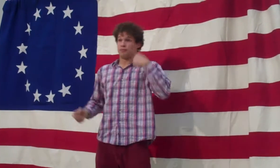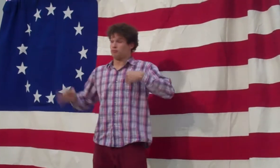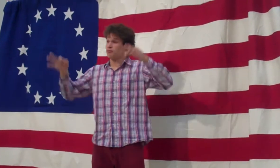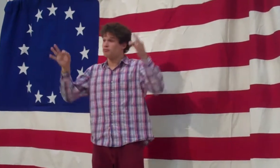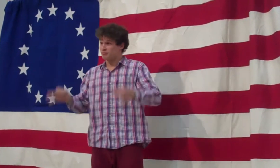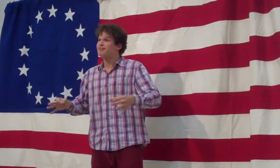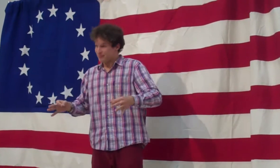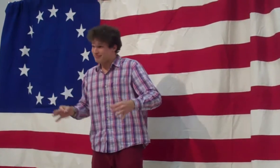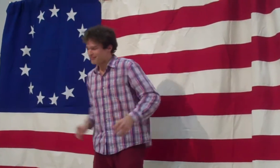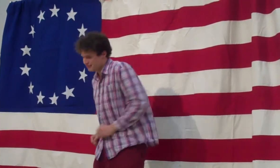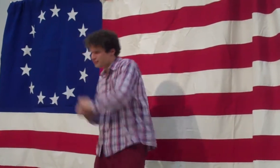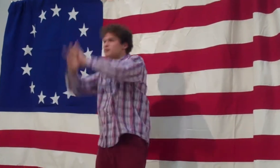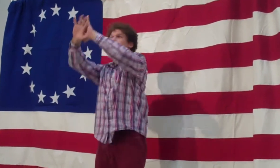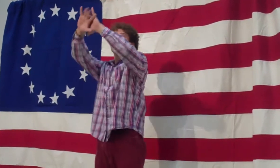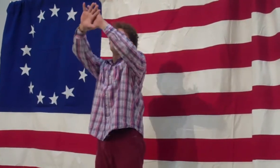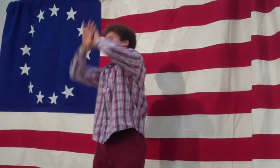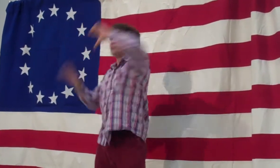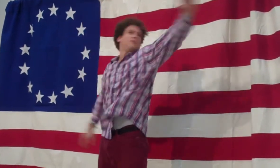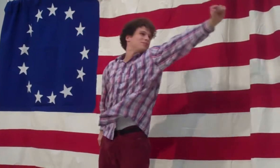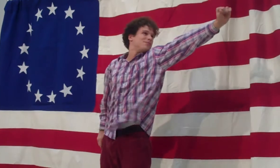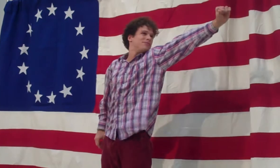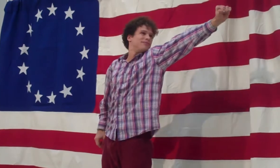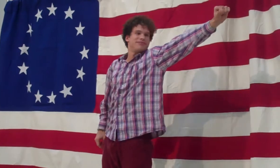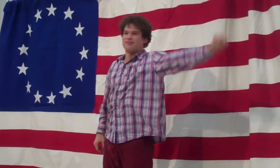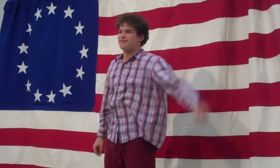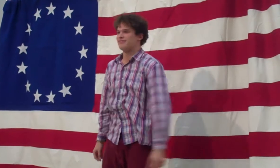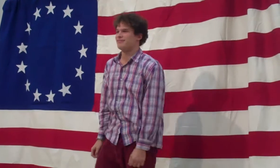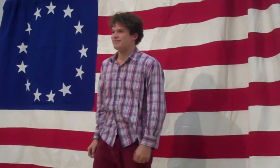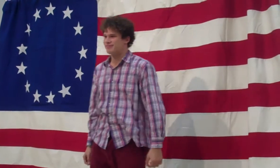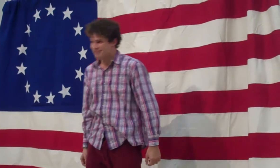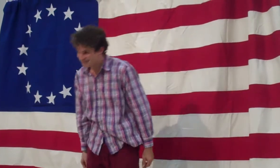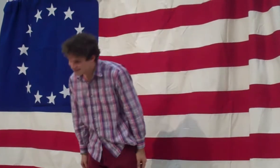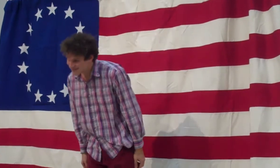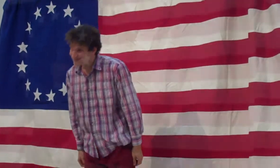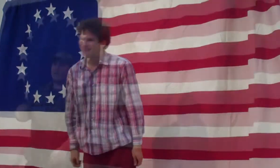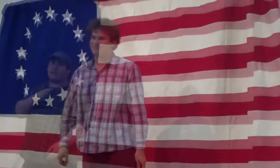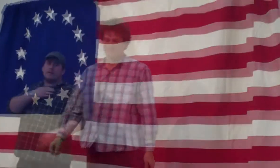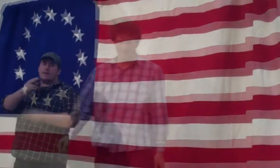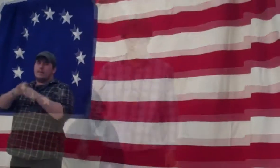The lover’s sigh, the thrumming of guitar, And, if I choose, the rustle of a star!